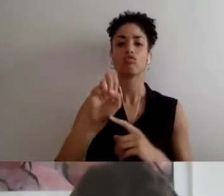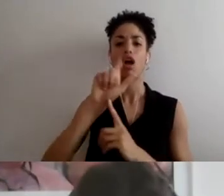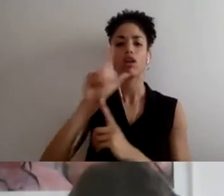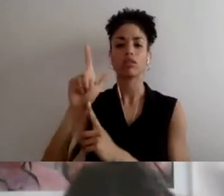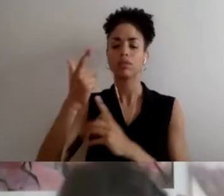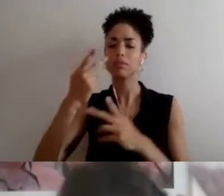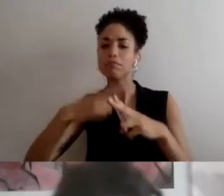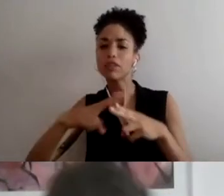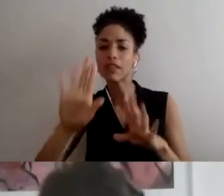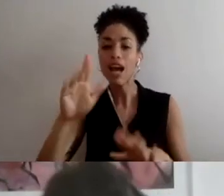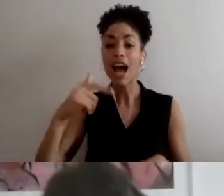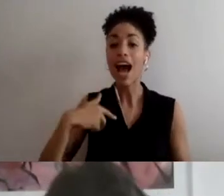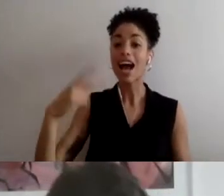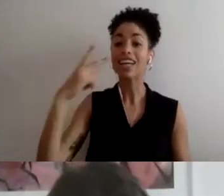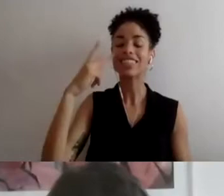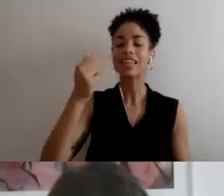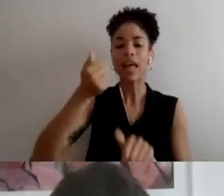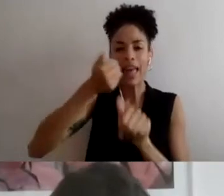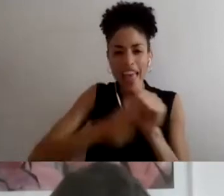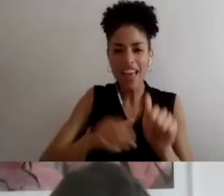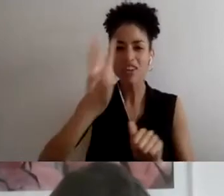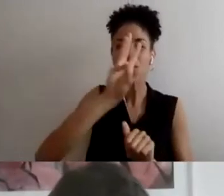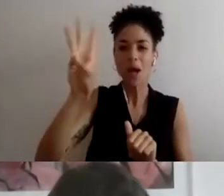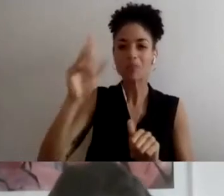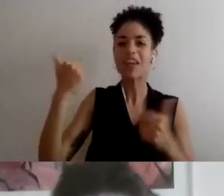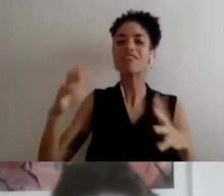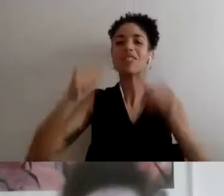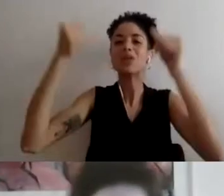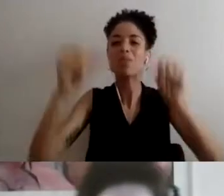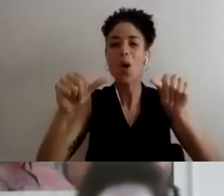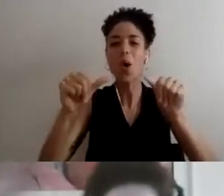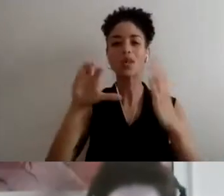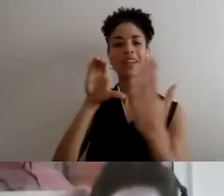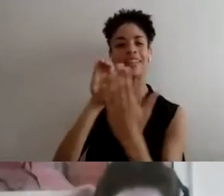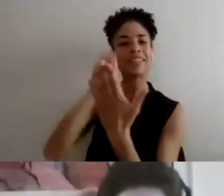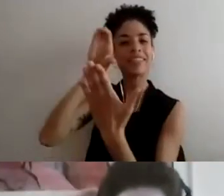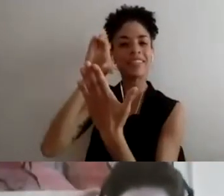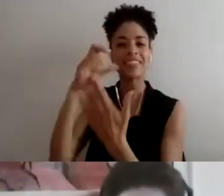almost every website has one of these. But until you see people in your